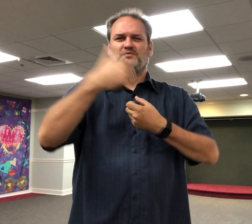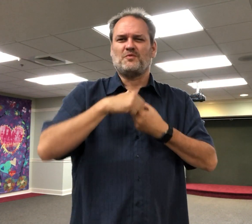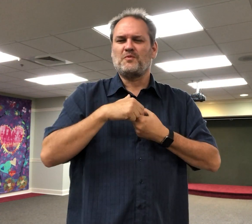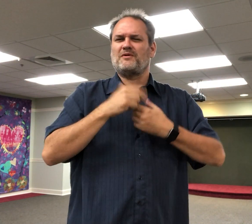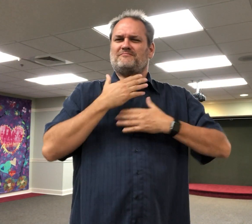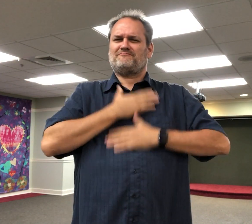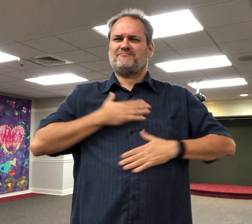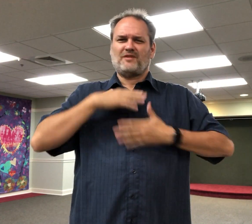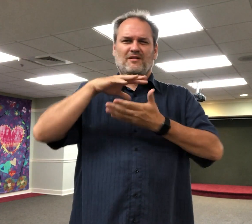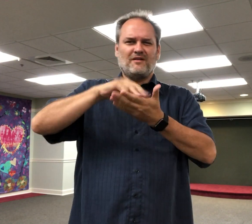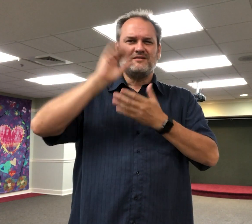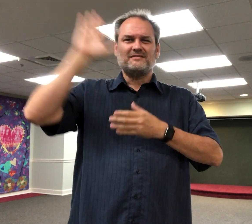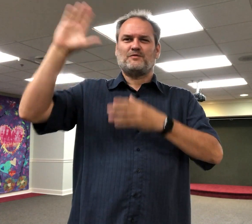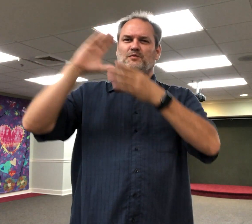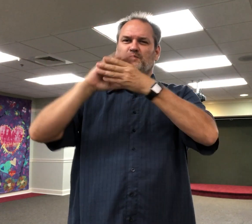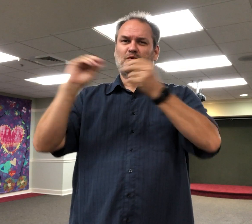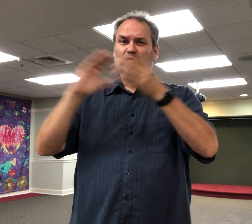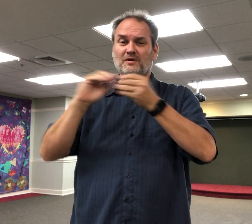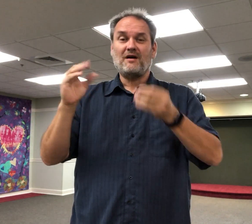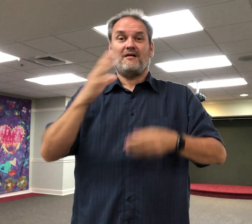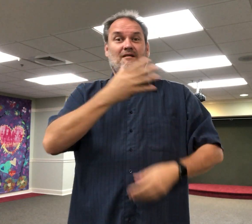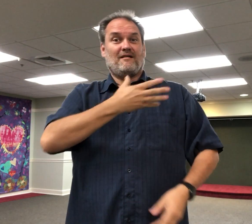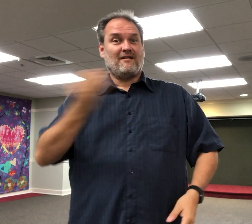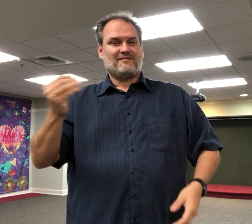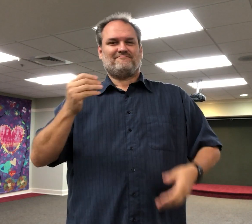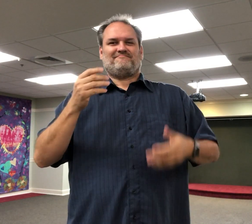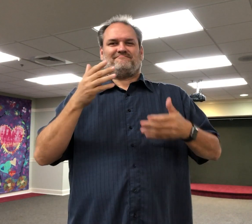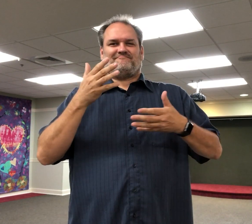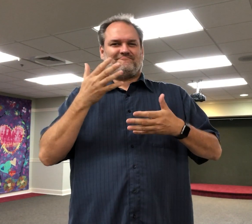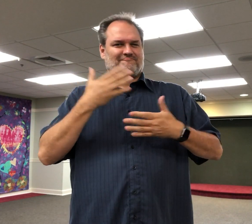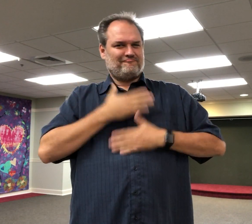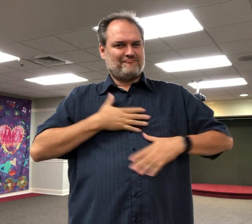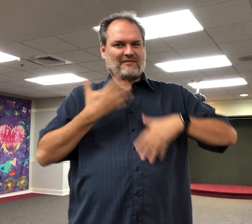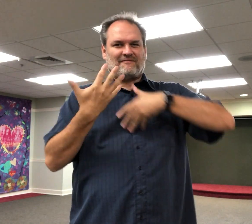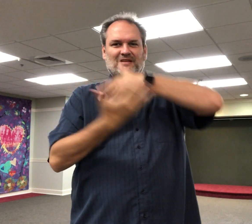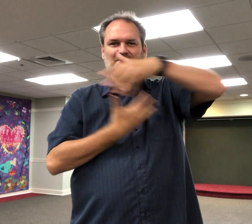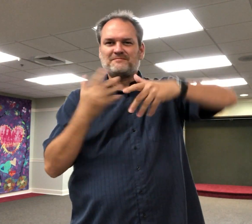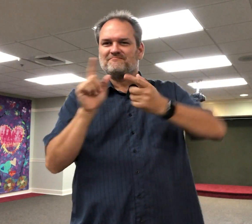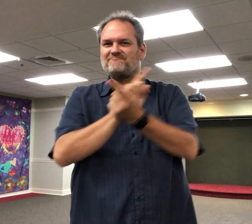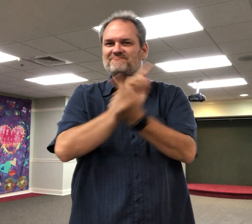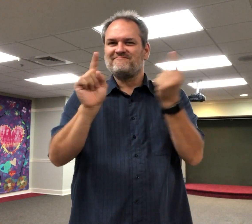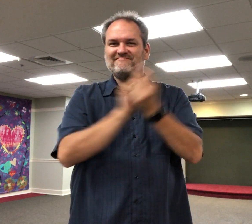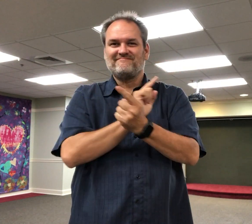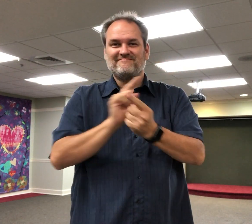So, please, come join us for this time of learning and fellowship.